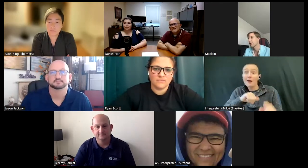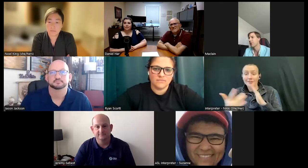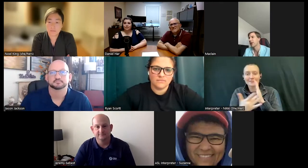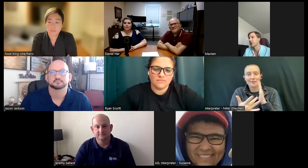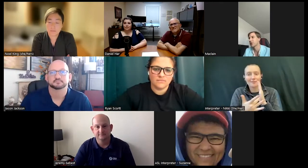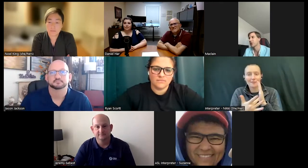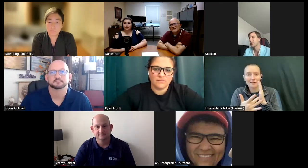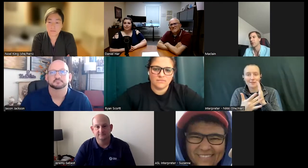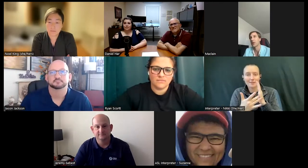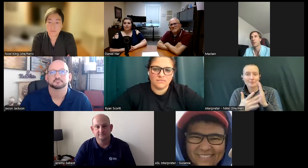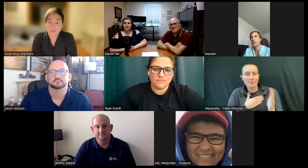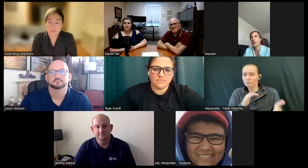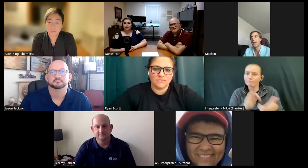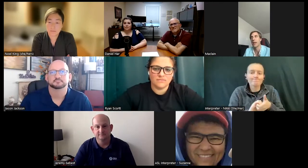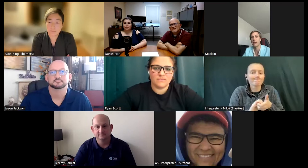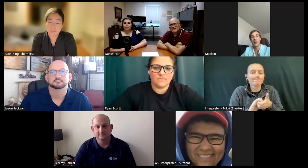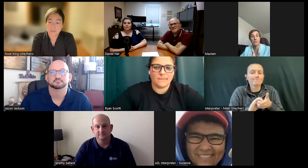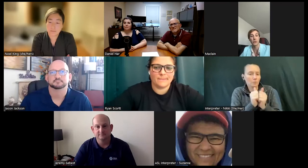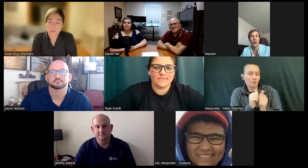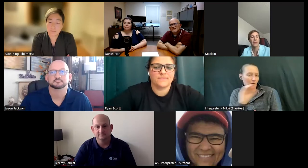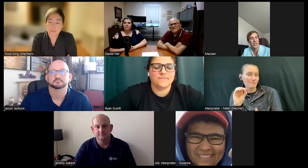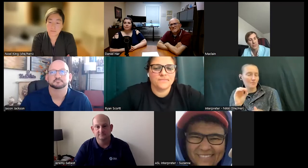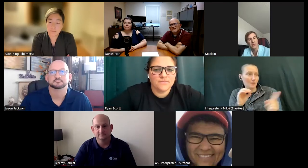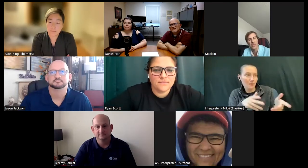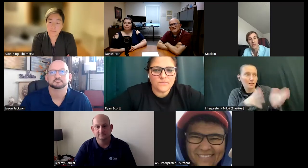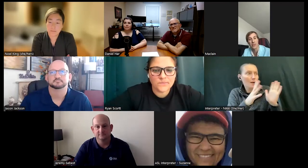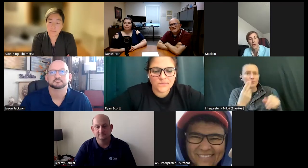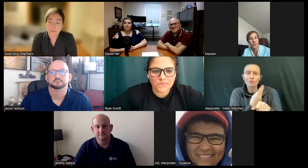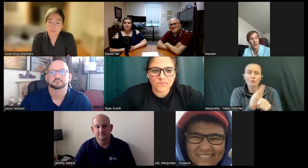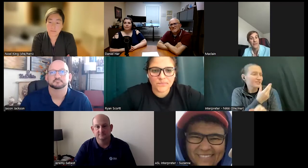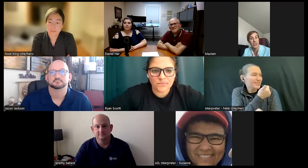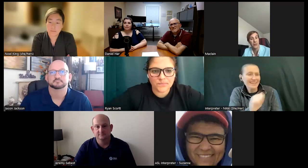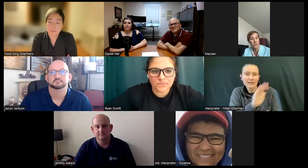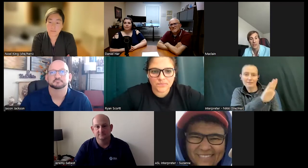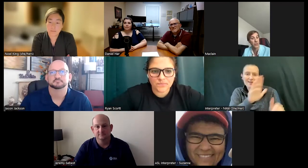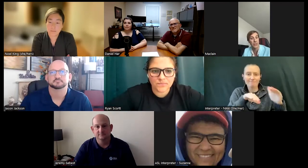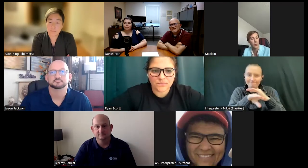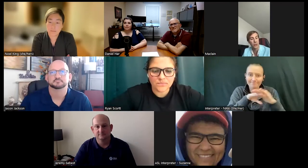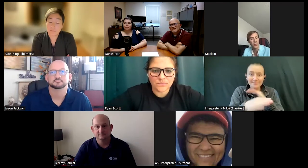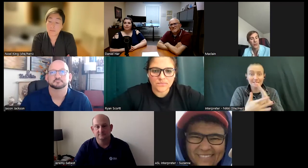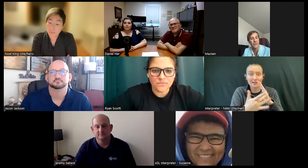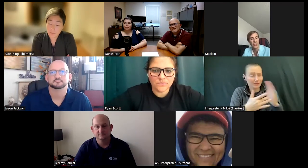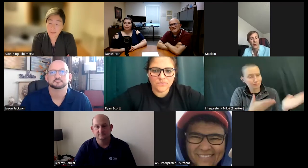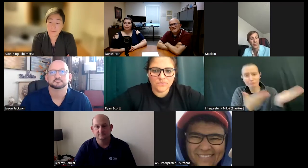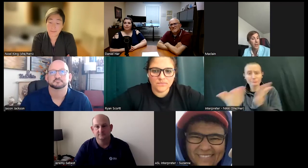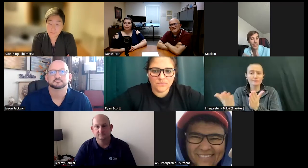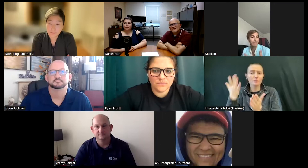collaborations of a company they let me use all their accessibility technology for live shows because nobody would do live shows